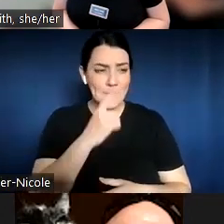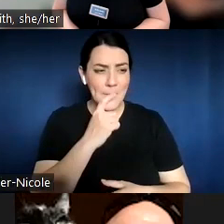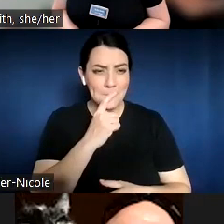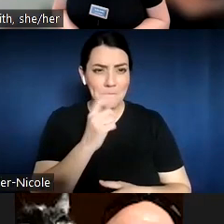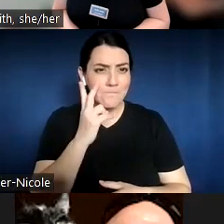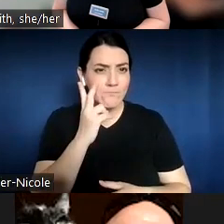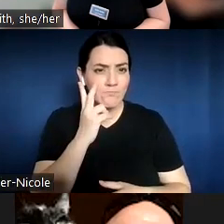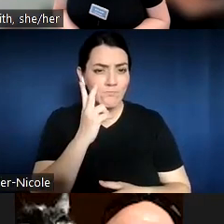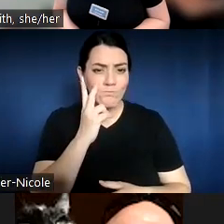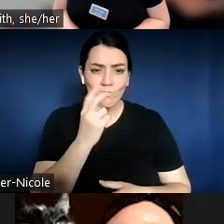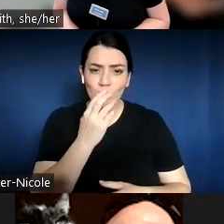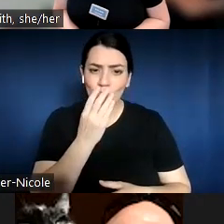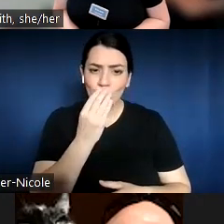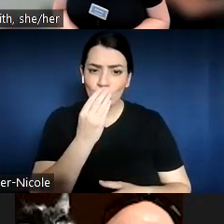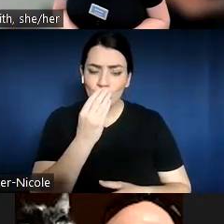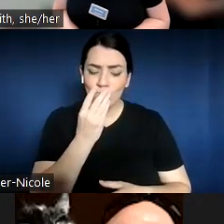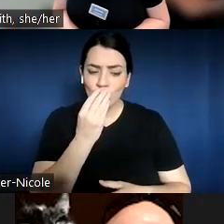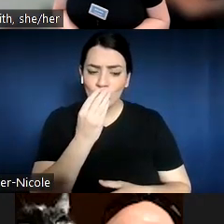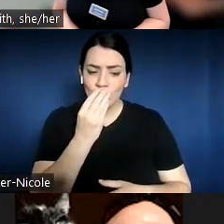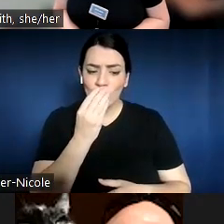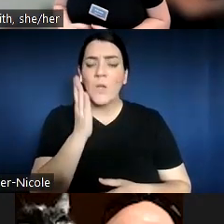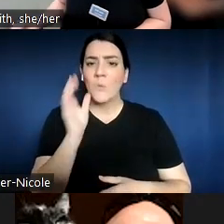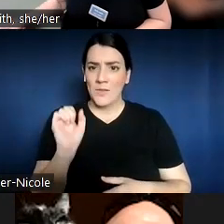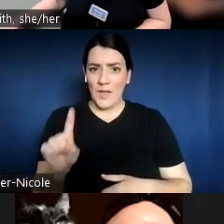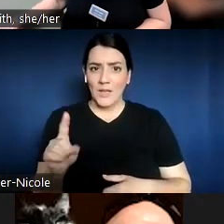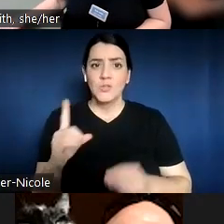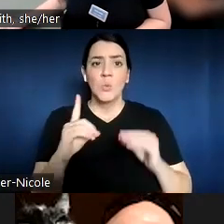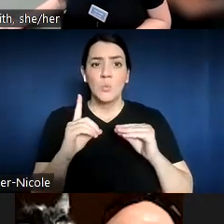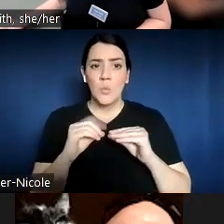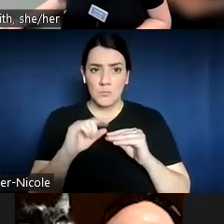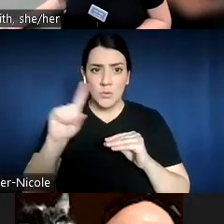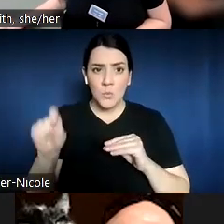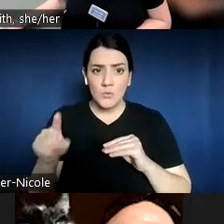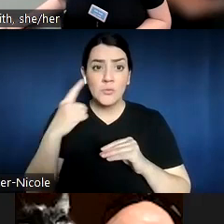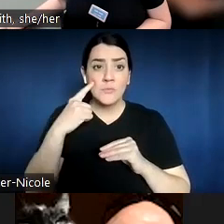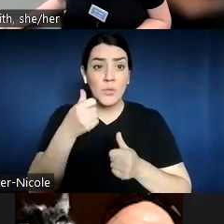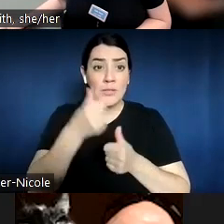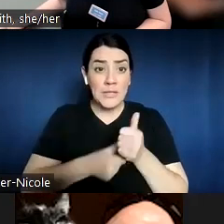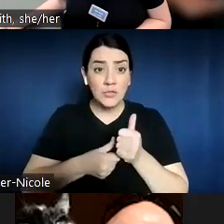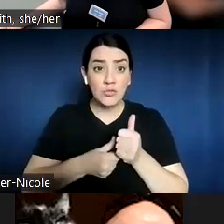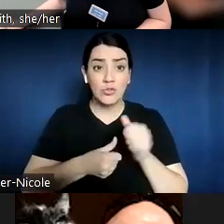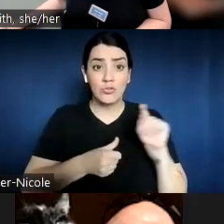I think we'll ask one more question to each of our panelists here and then we'll open